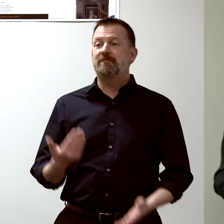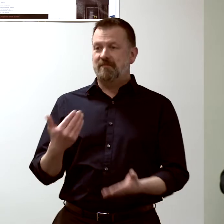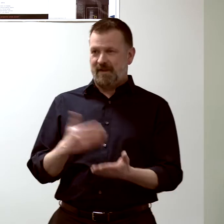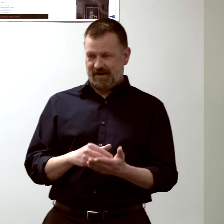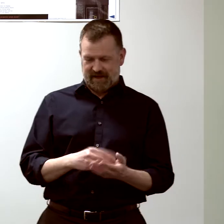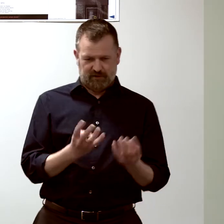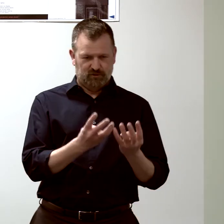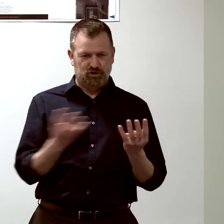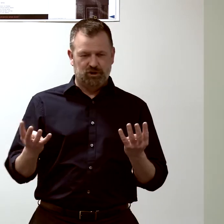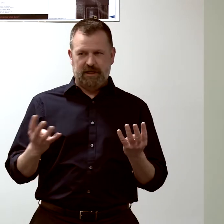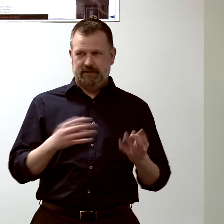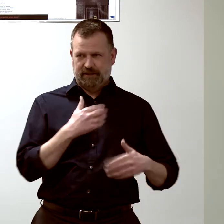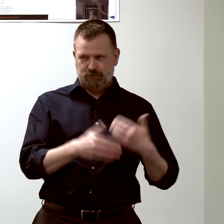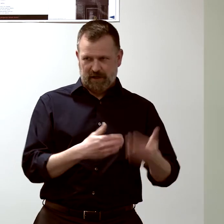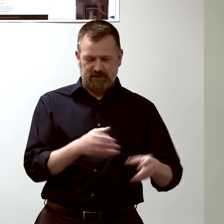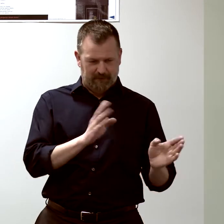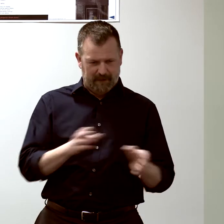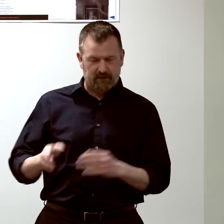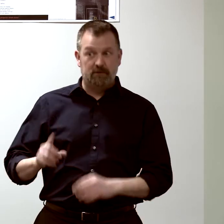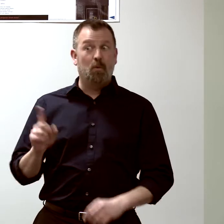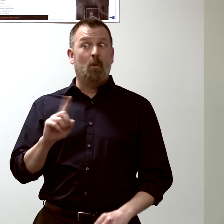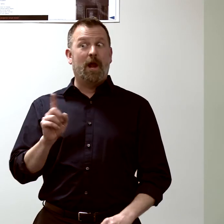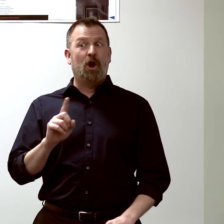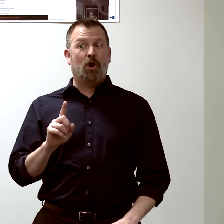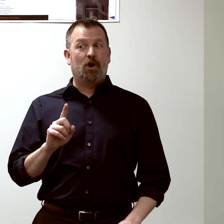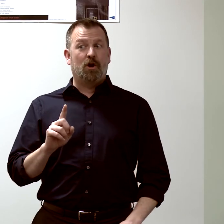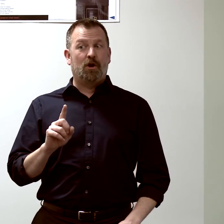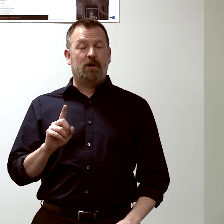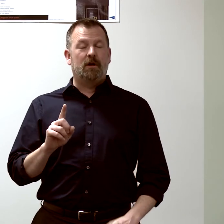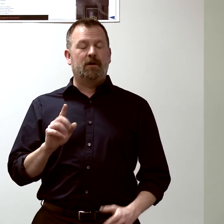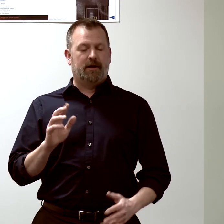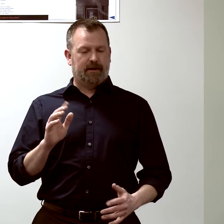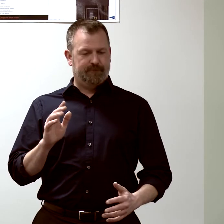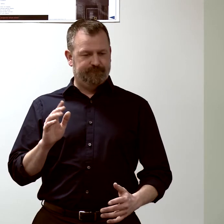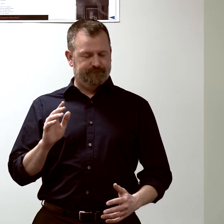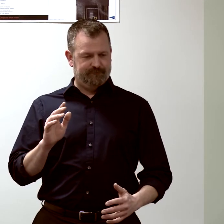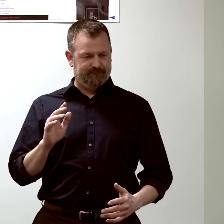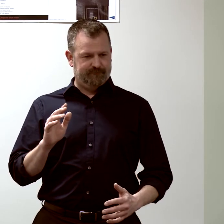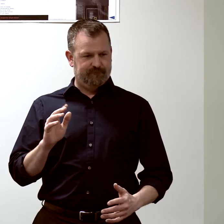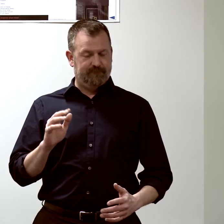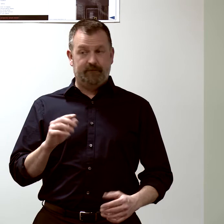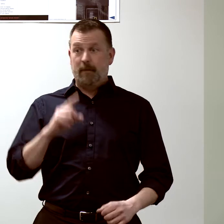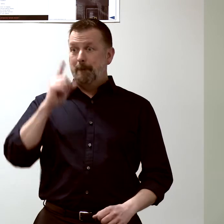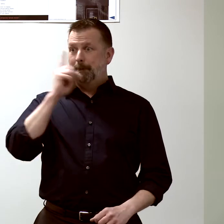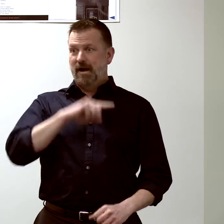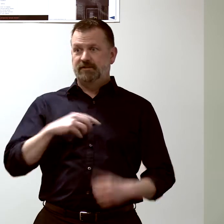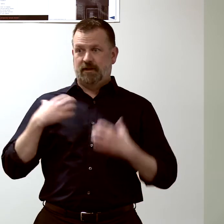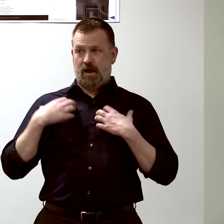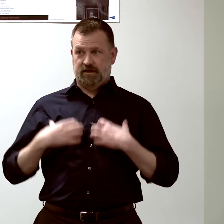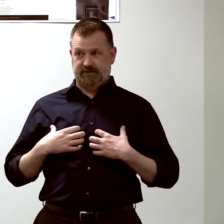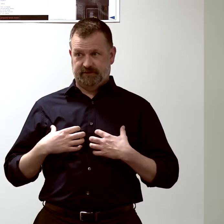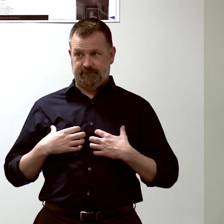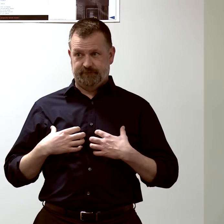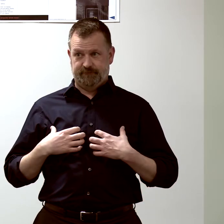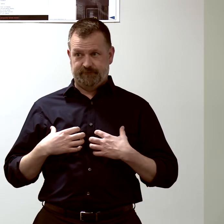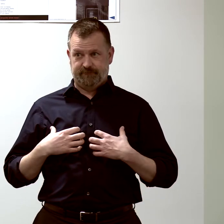in the lung of-- or the lungs of mice